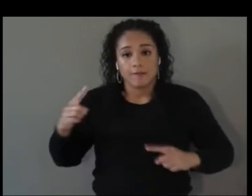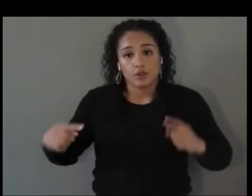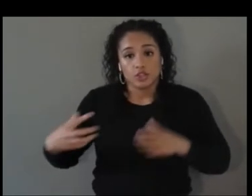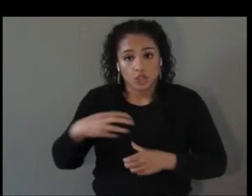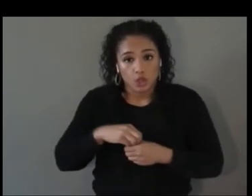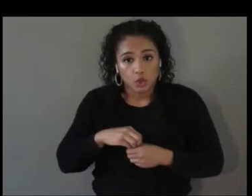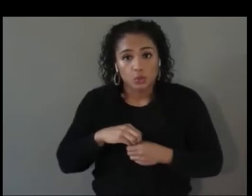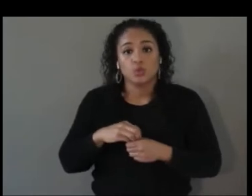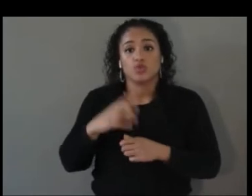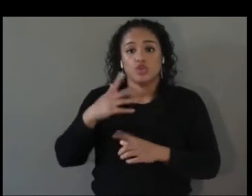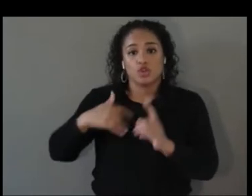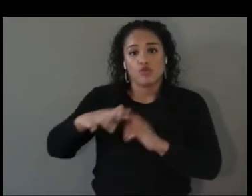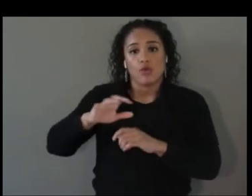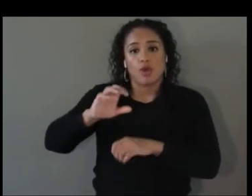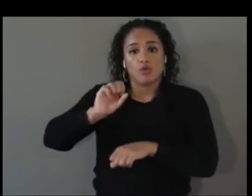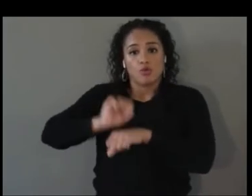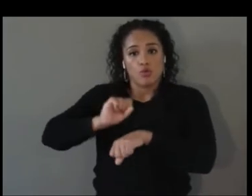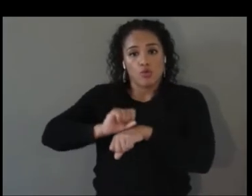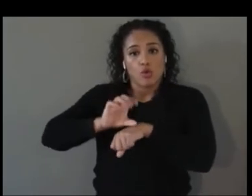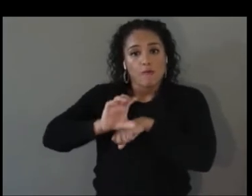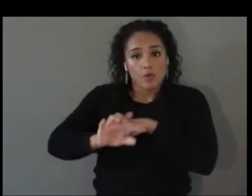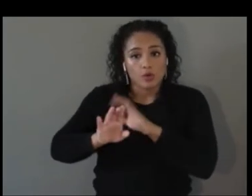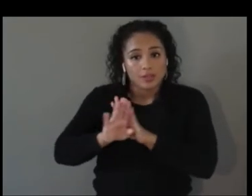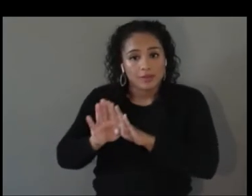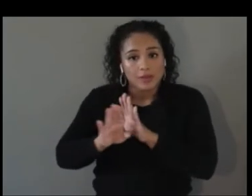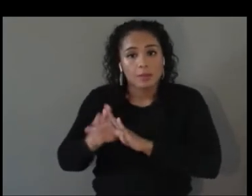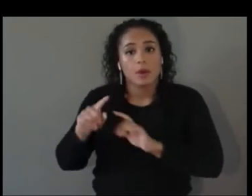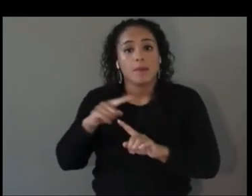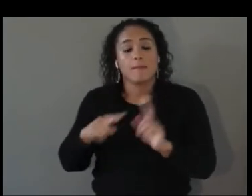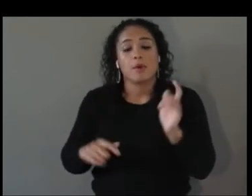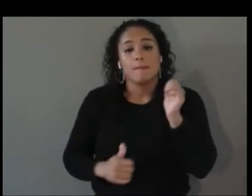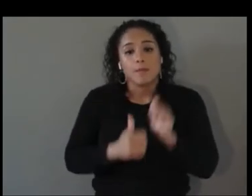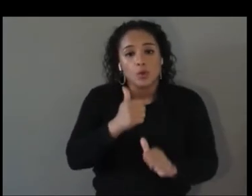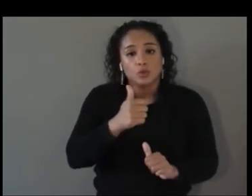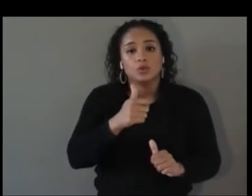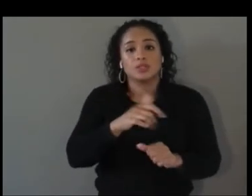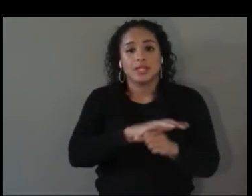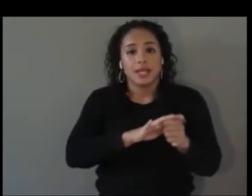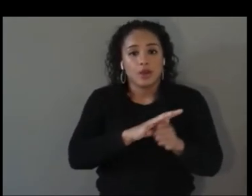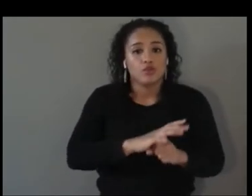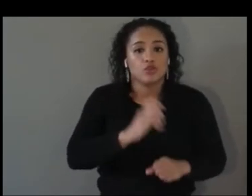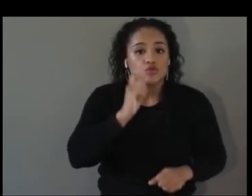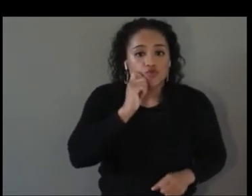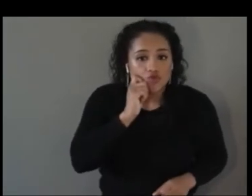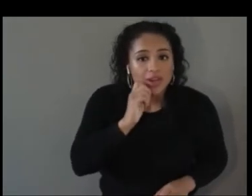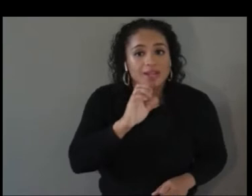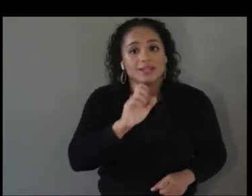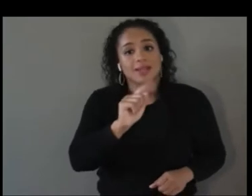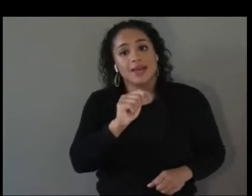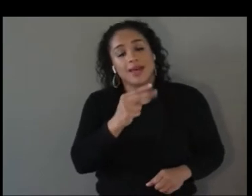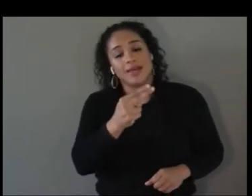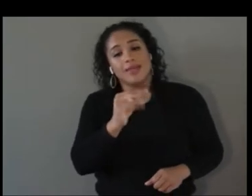in the areas of race, ethnicity, socioeconomic, in my past life. For the last seven years focused on